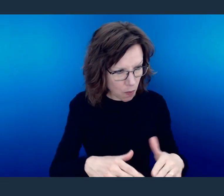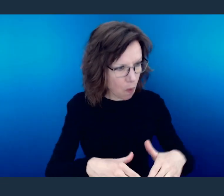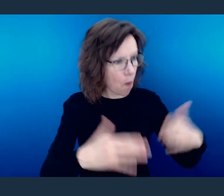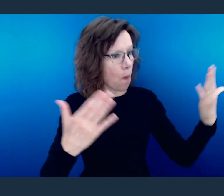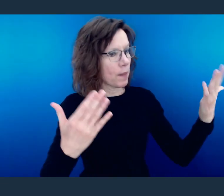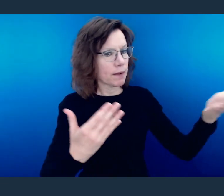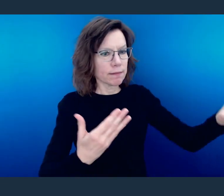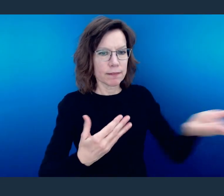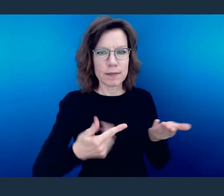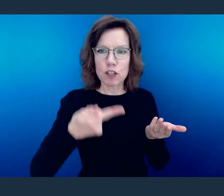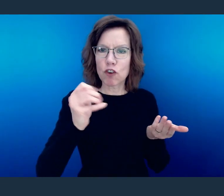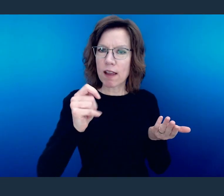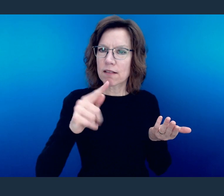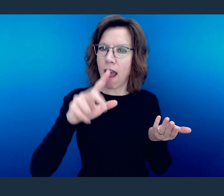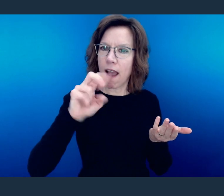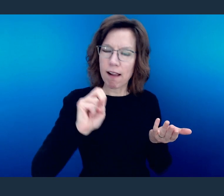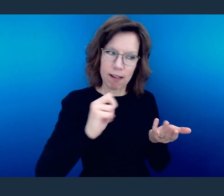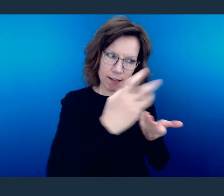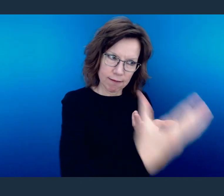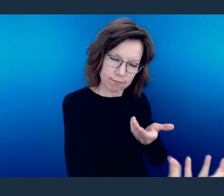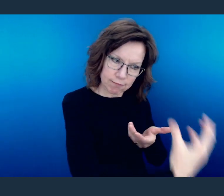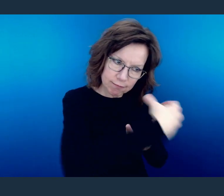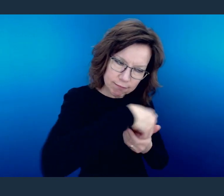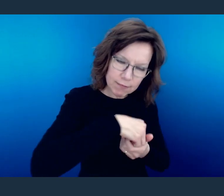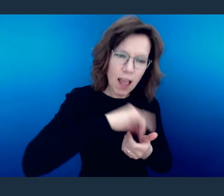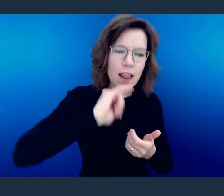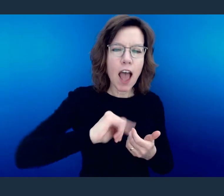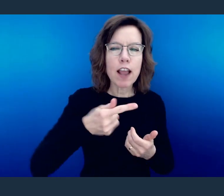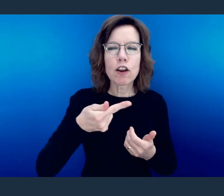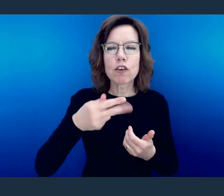for gentiles to be what the Bible says as grafted.